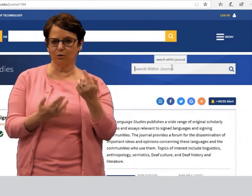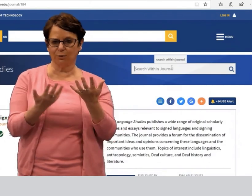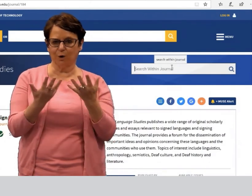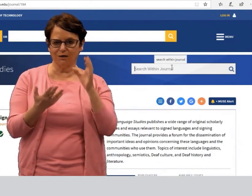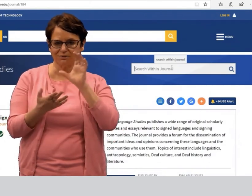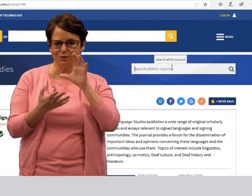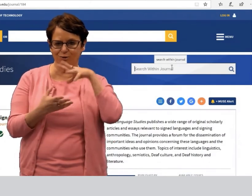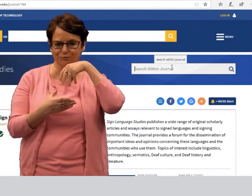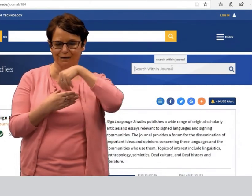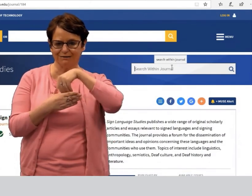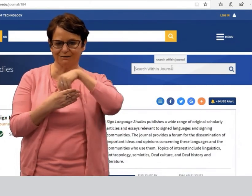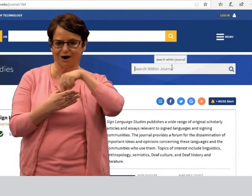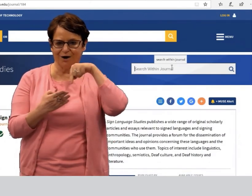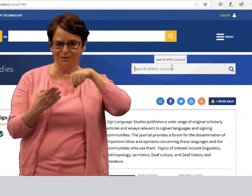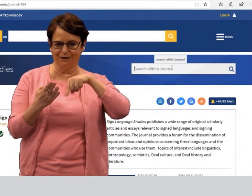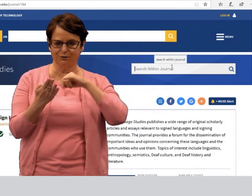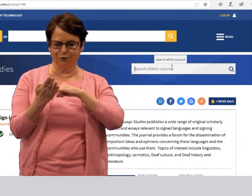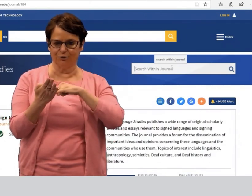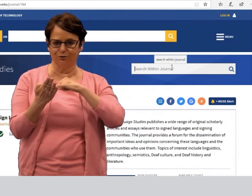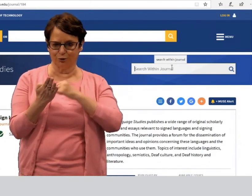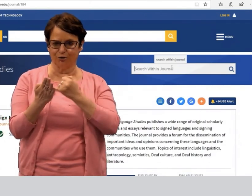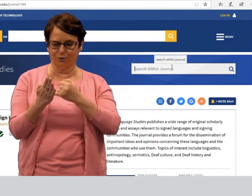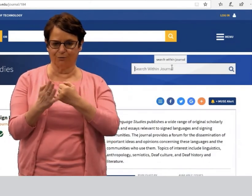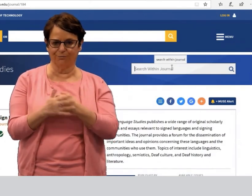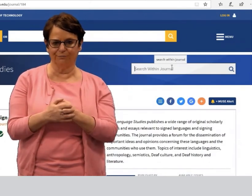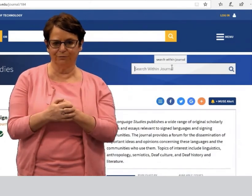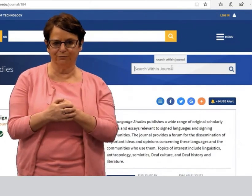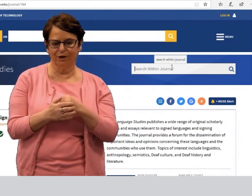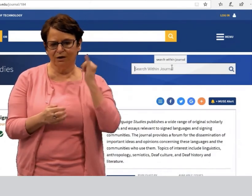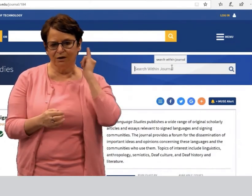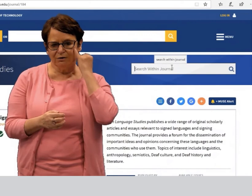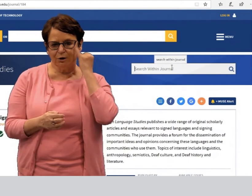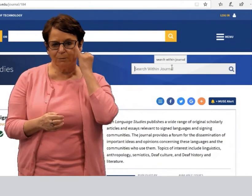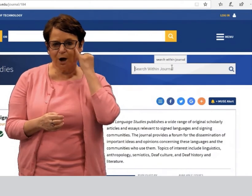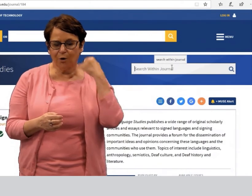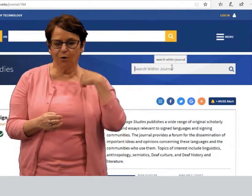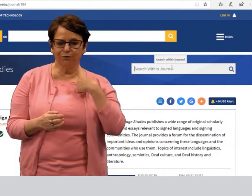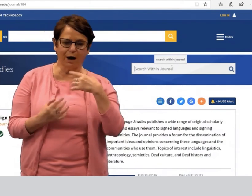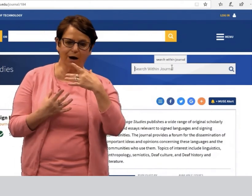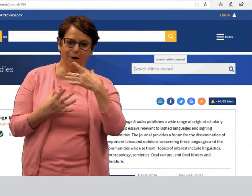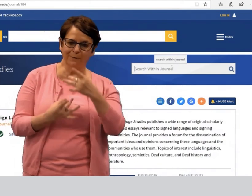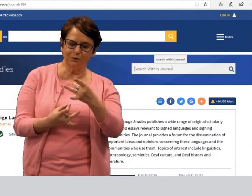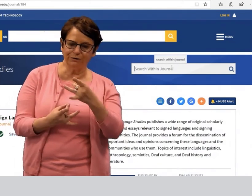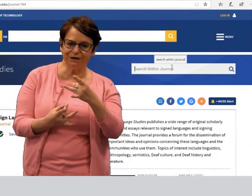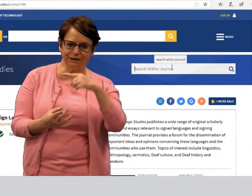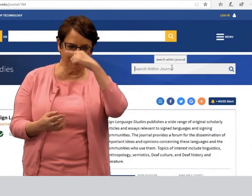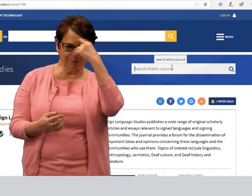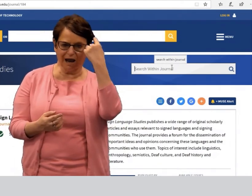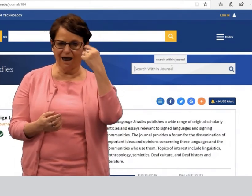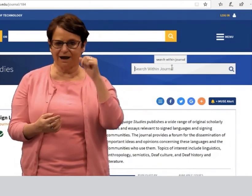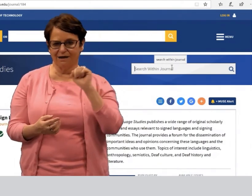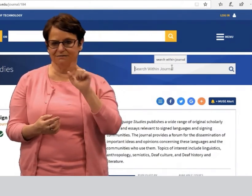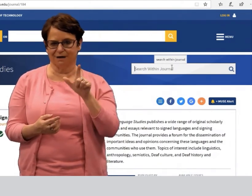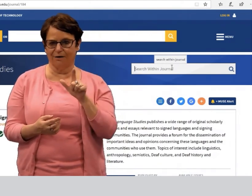In the right, search within the journal, not the search bar at the top, because up at the top, it will search the whole database.